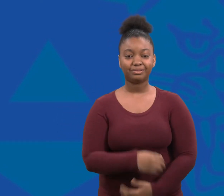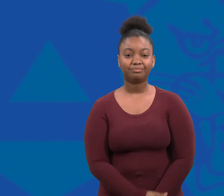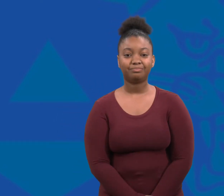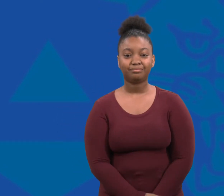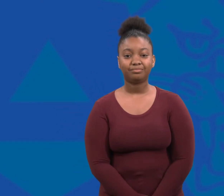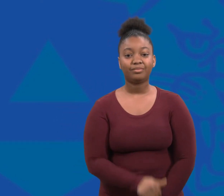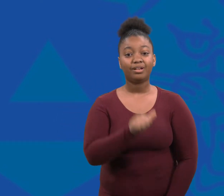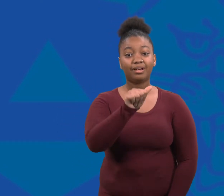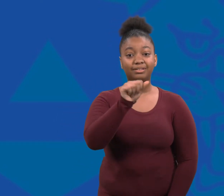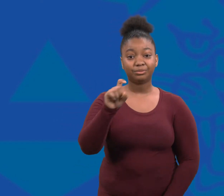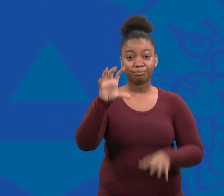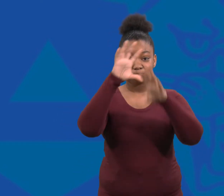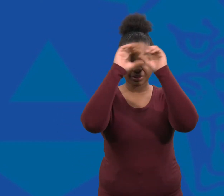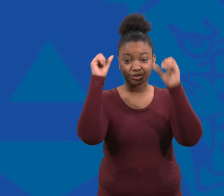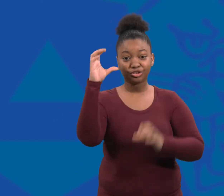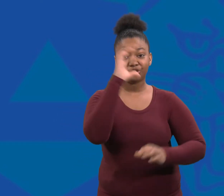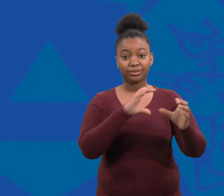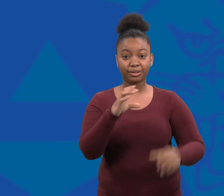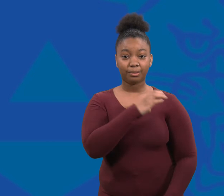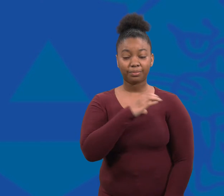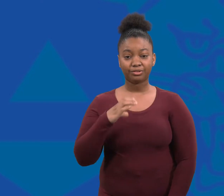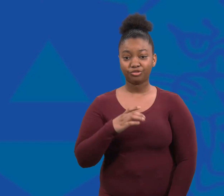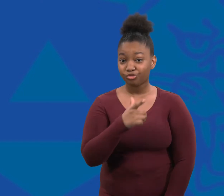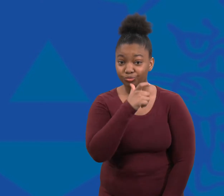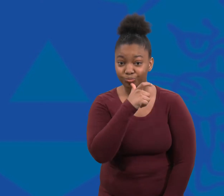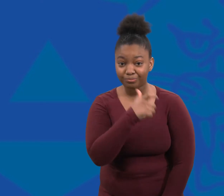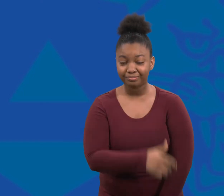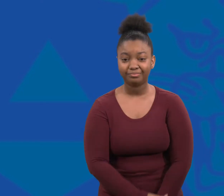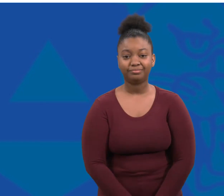The AASD Superintendent search committee members are: